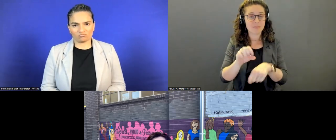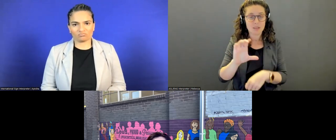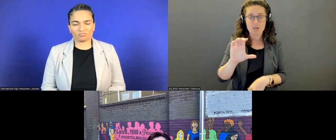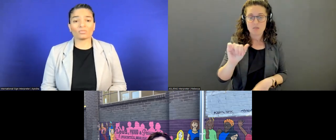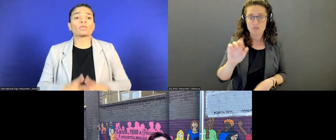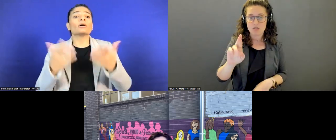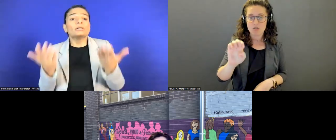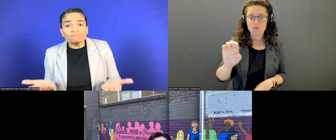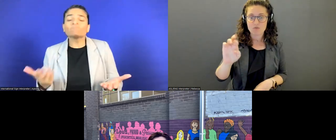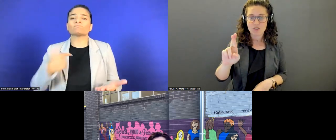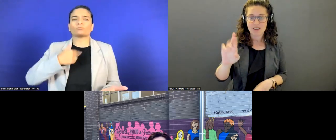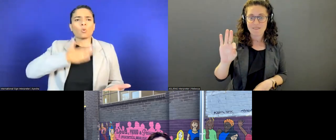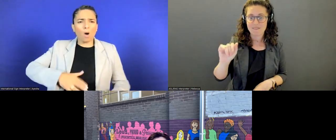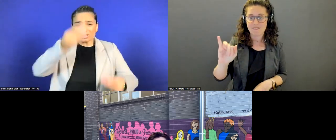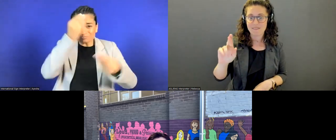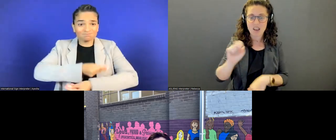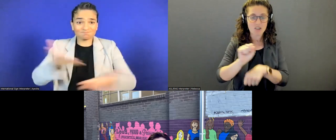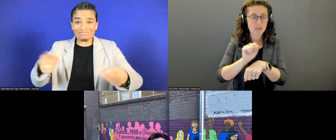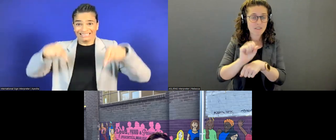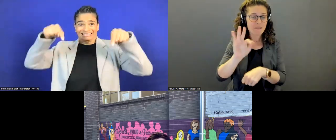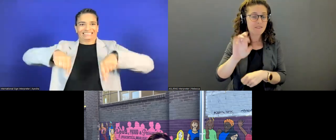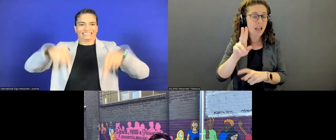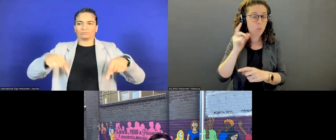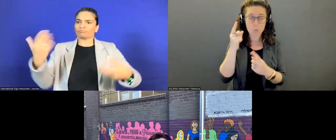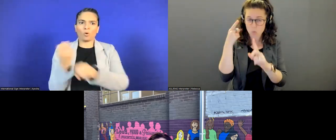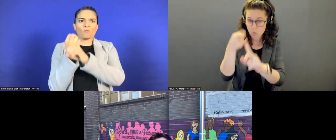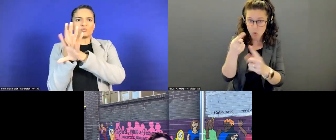for people with disabilities to learn about some exciting opportunities.